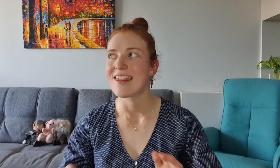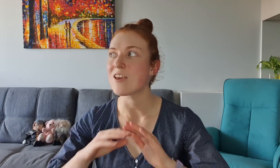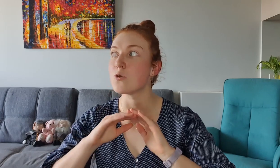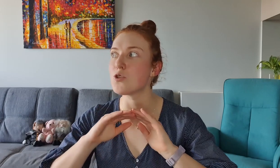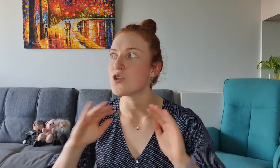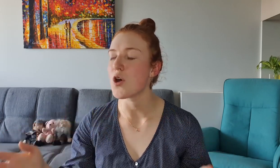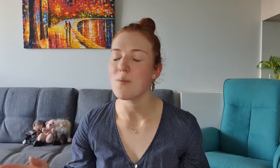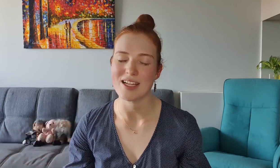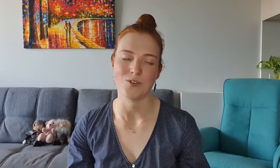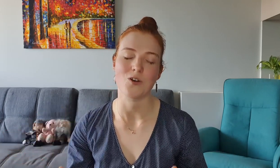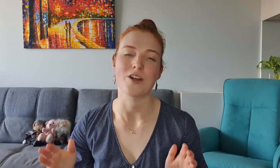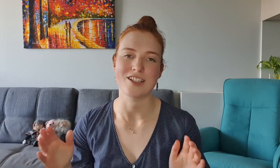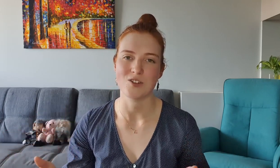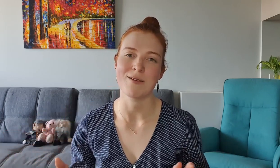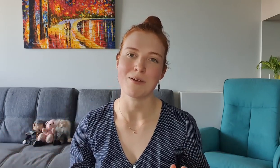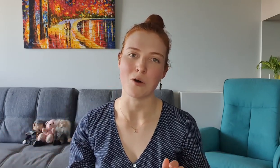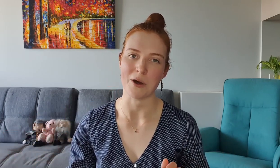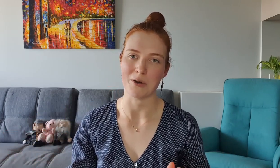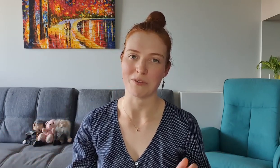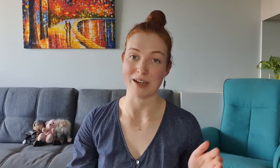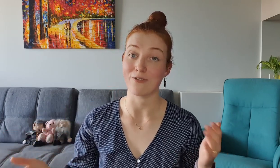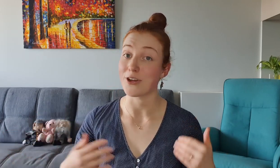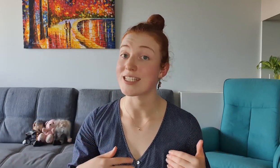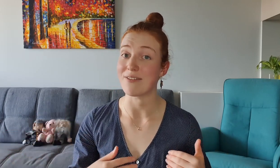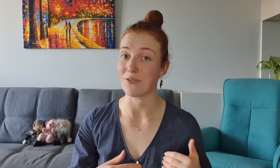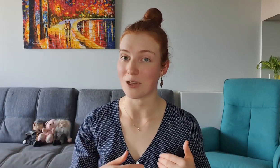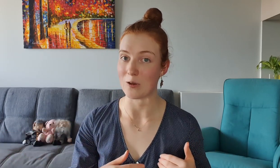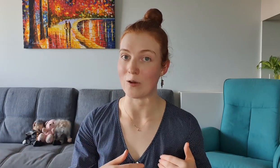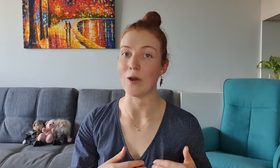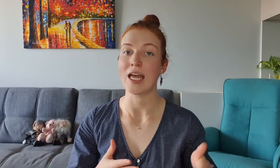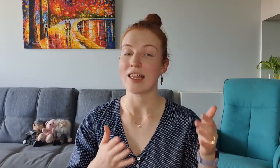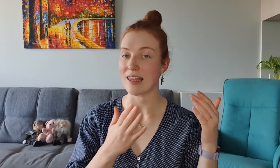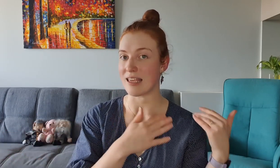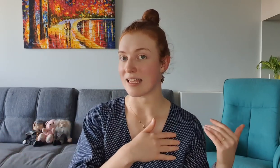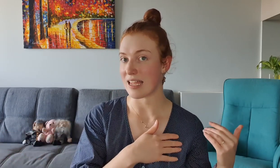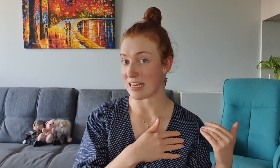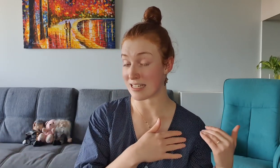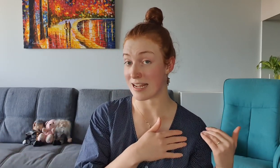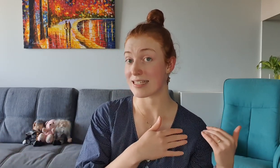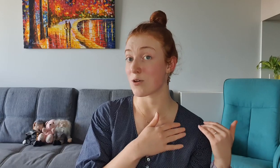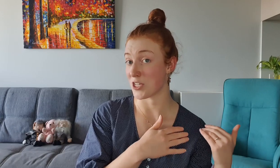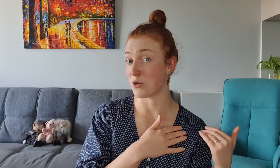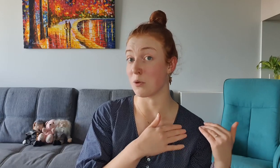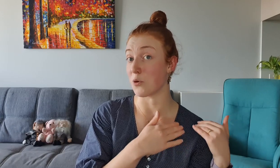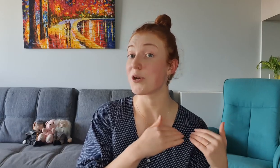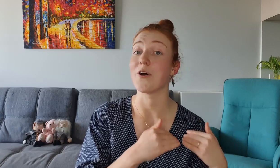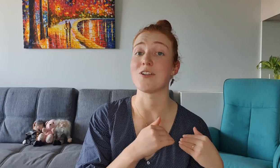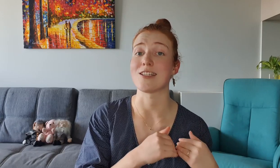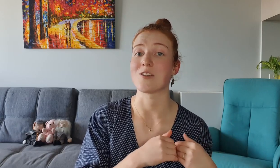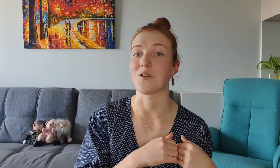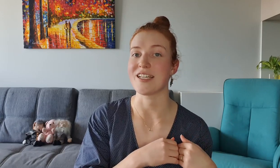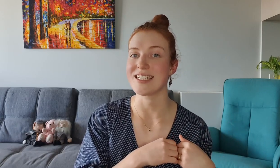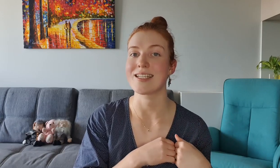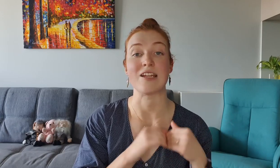Thank you so much for your extremely warm welcome of my first ever video The internet's questionable word origin stories